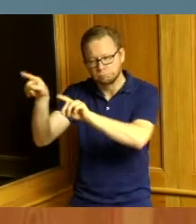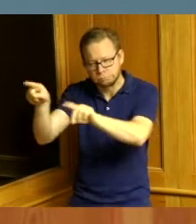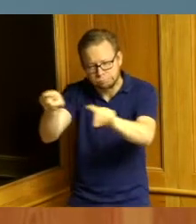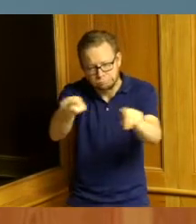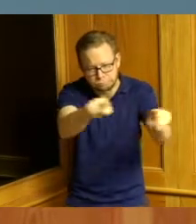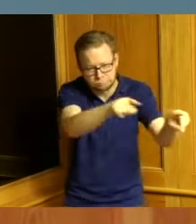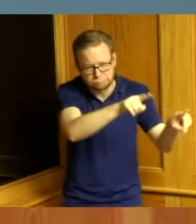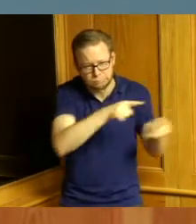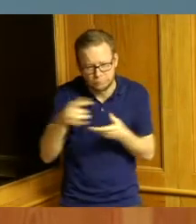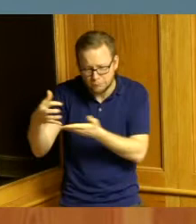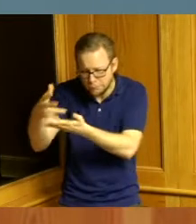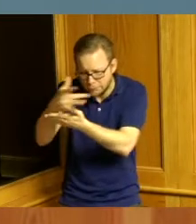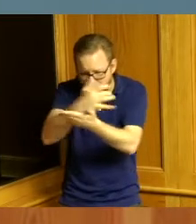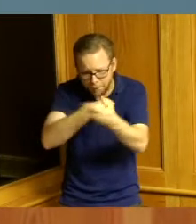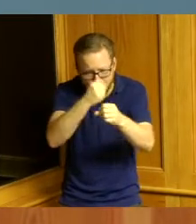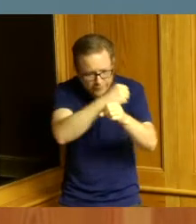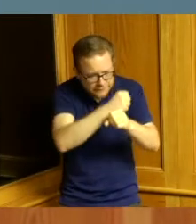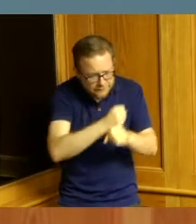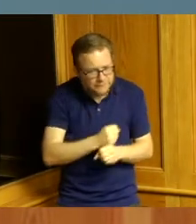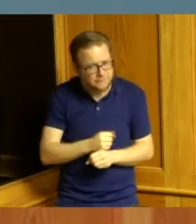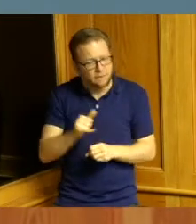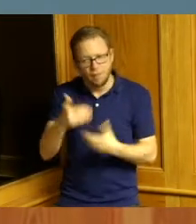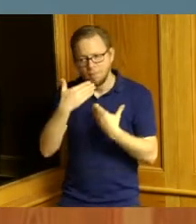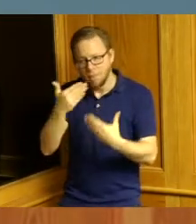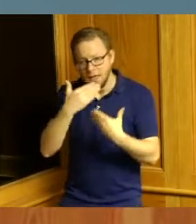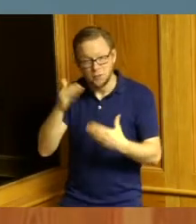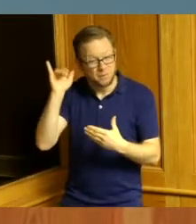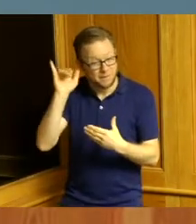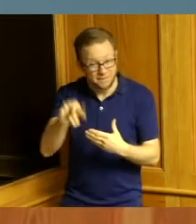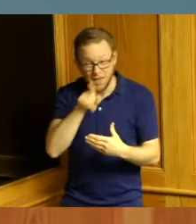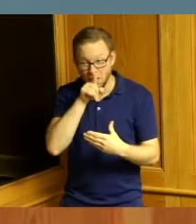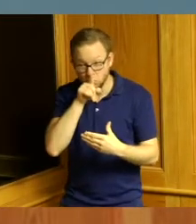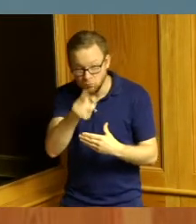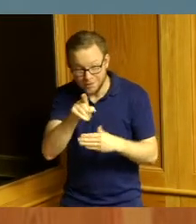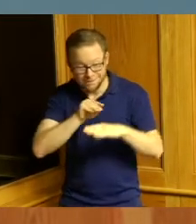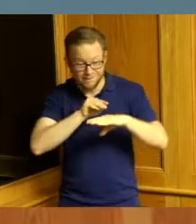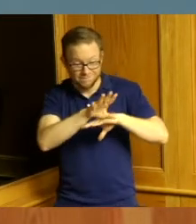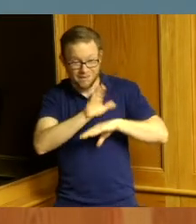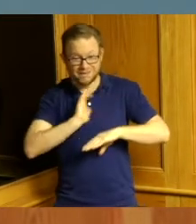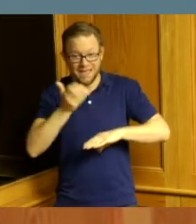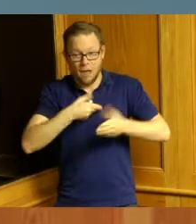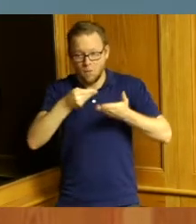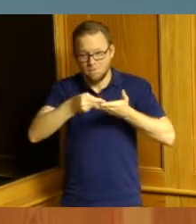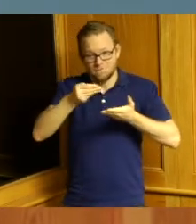it does impact our ability to get funding the Commission will do all we can do to serve the